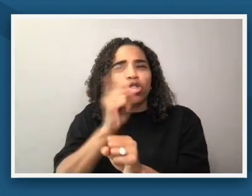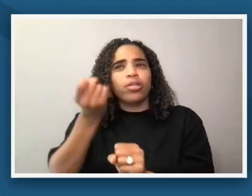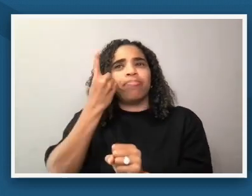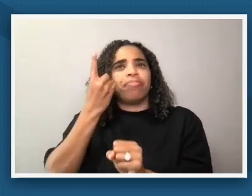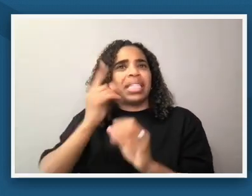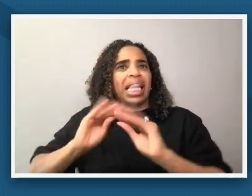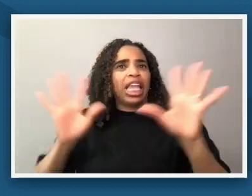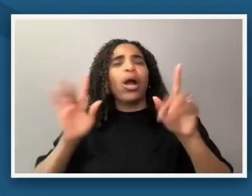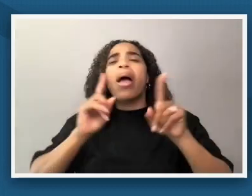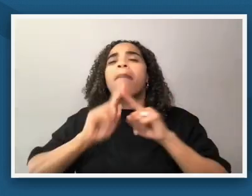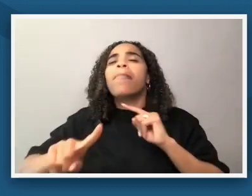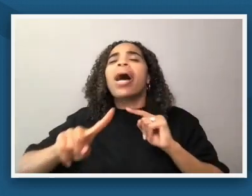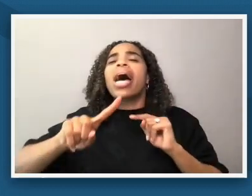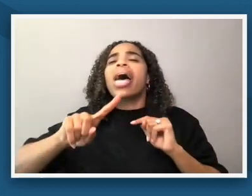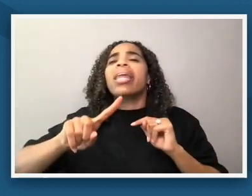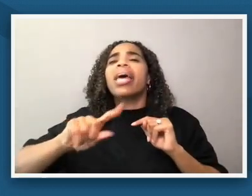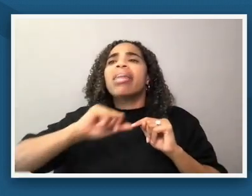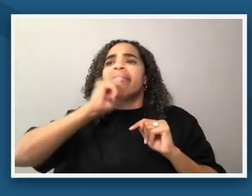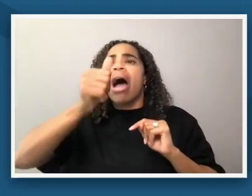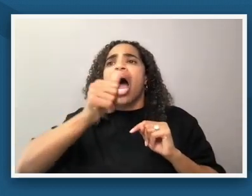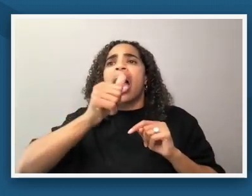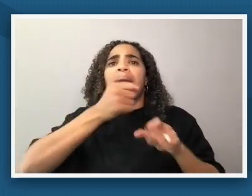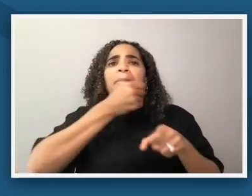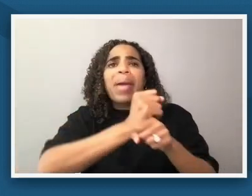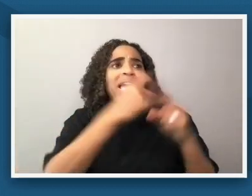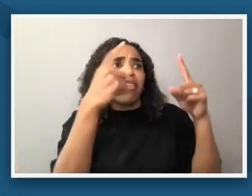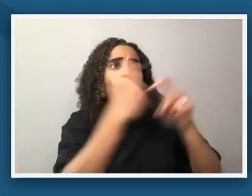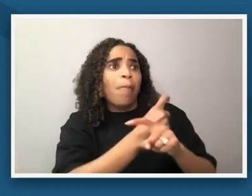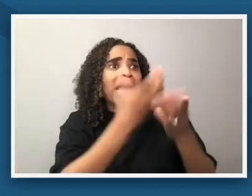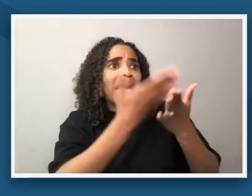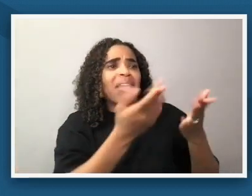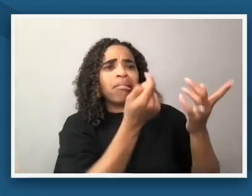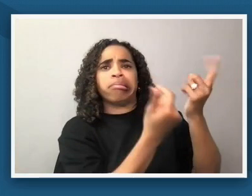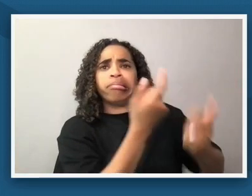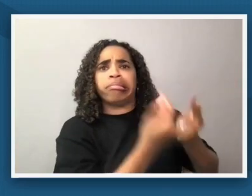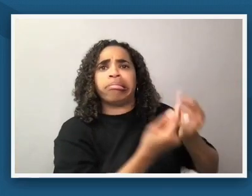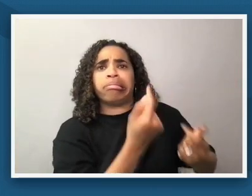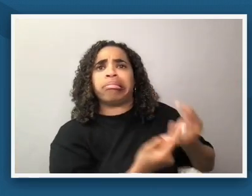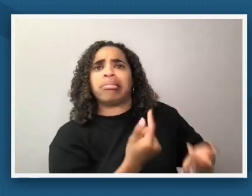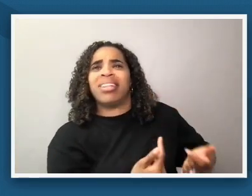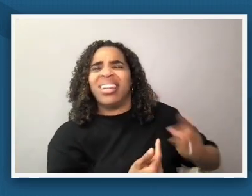the nuance that we were really trying to help people discover or rediscover about